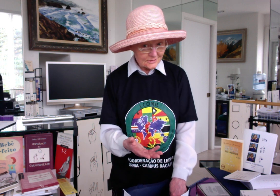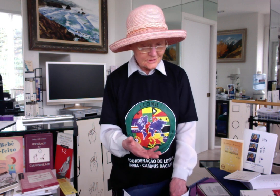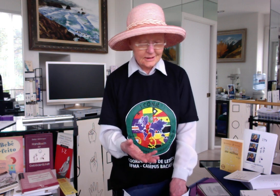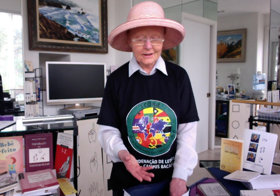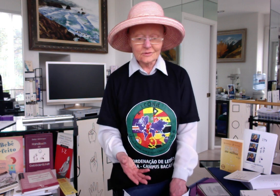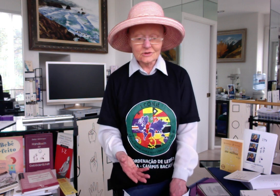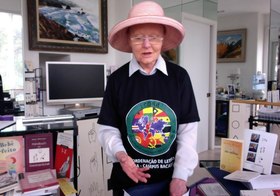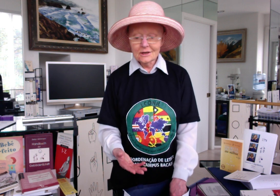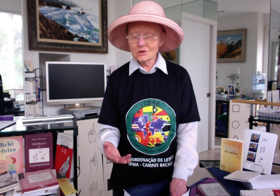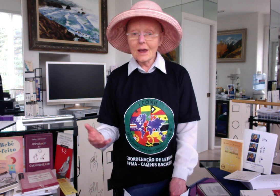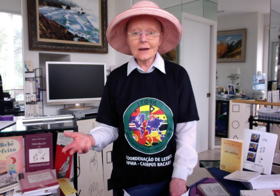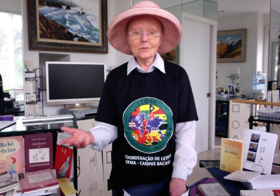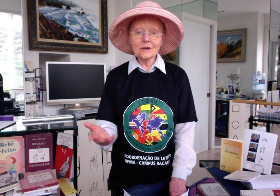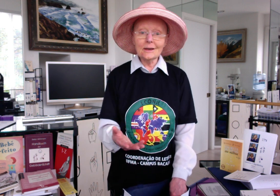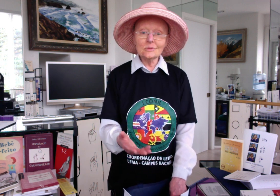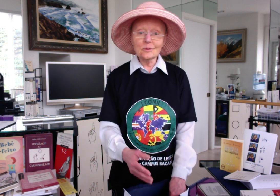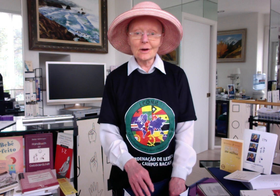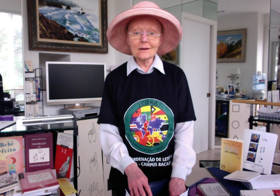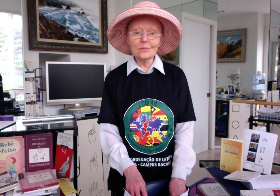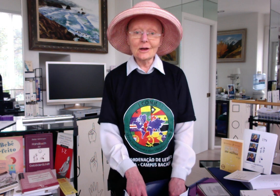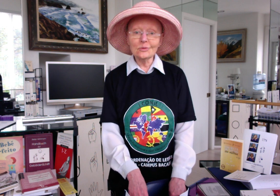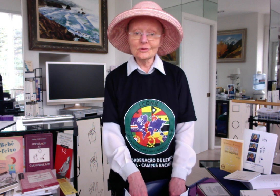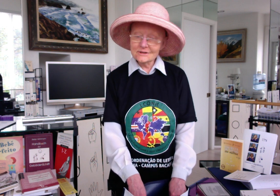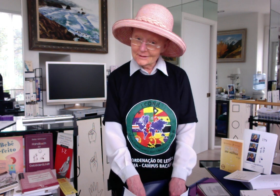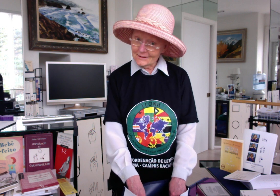Sign Language so Adam came to Bacabal, Brazil in